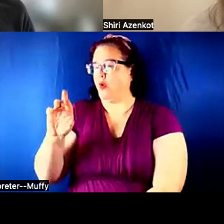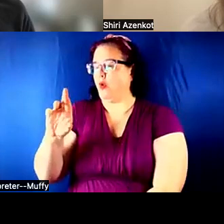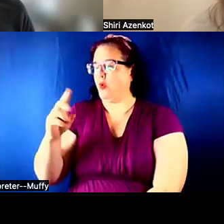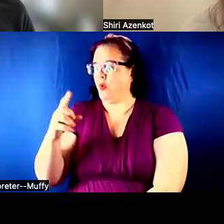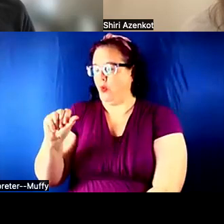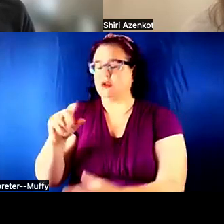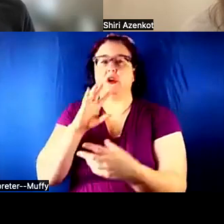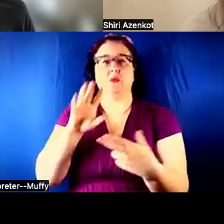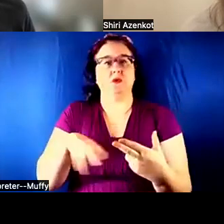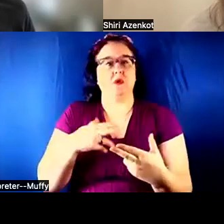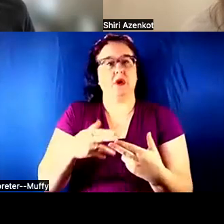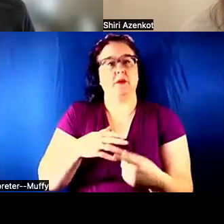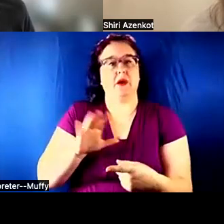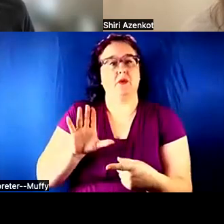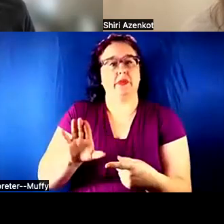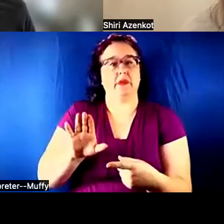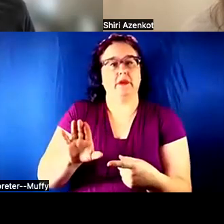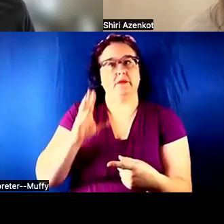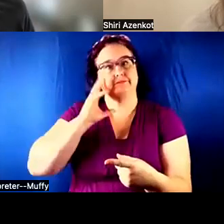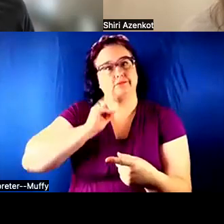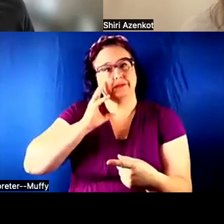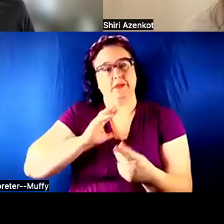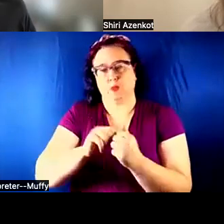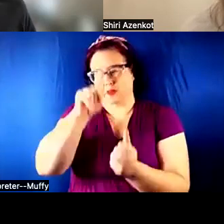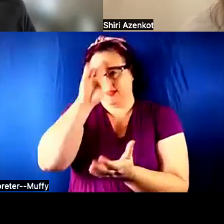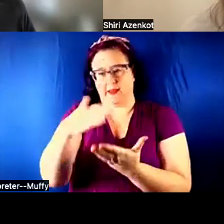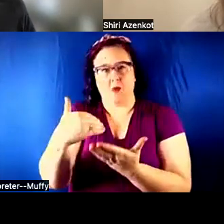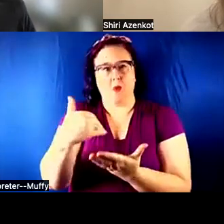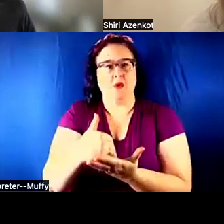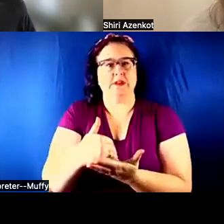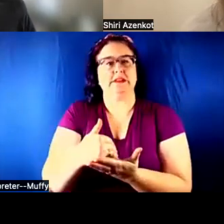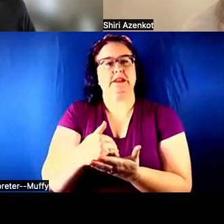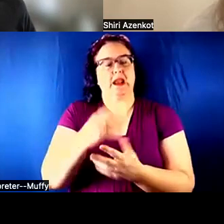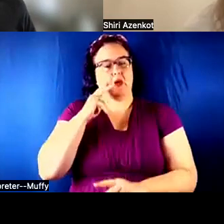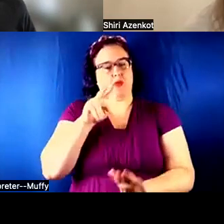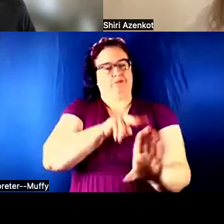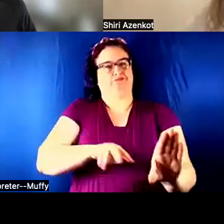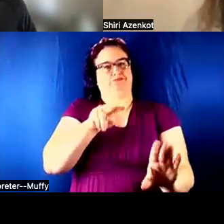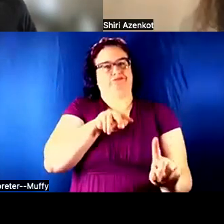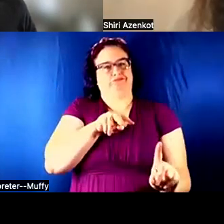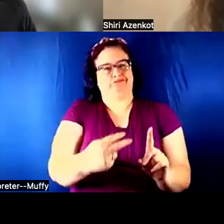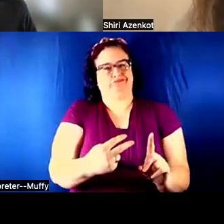THEIR EXPERIENCES WITH PSYCHOSIS AND HOW THEY VIEW IT IN THEIR COMMUNITIES AND WHAT IT LOOKED